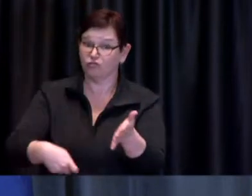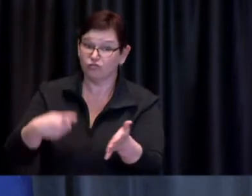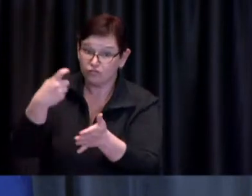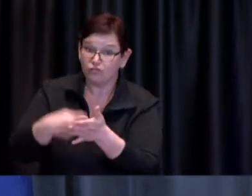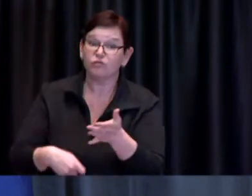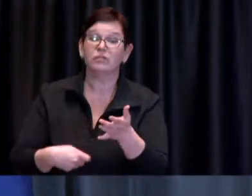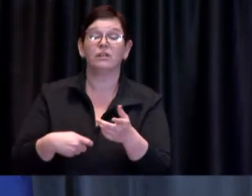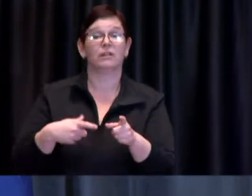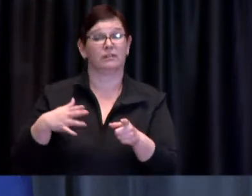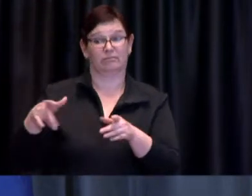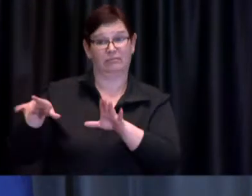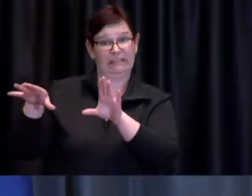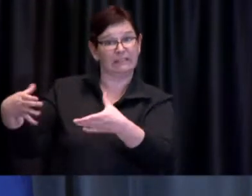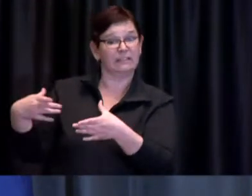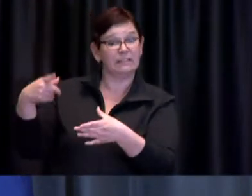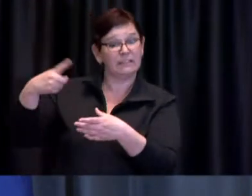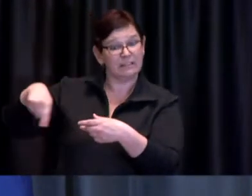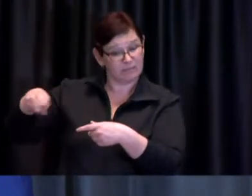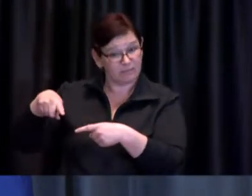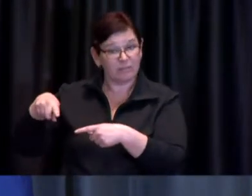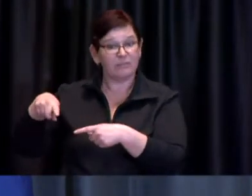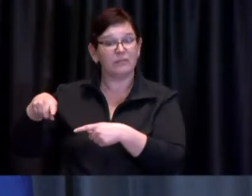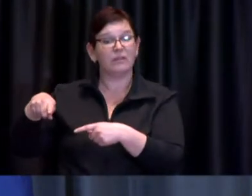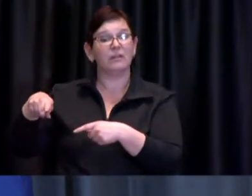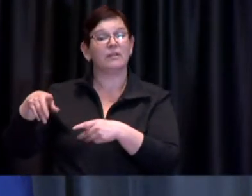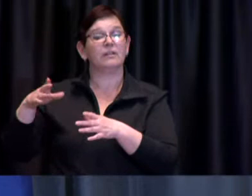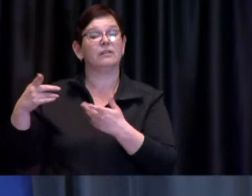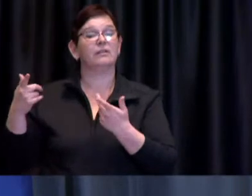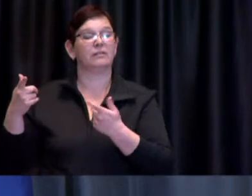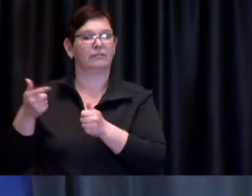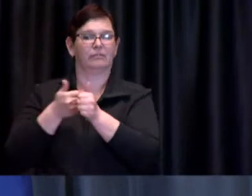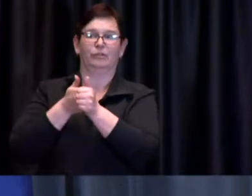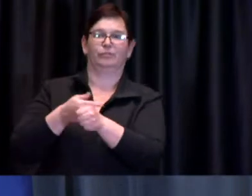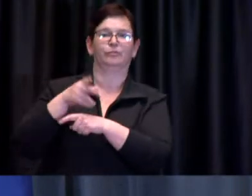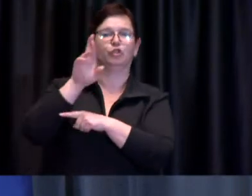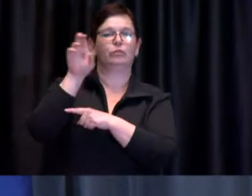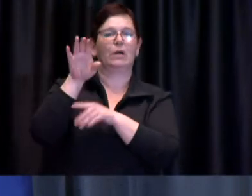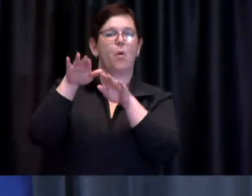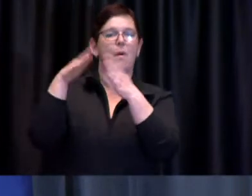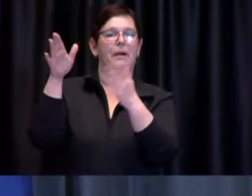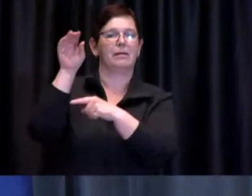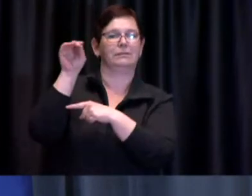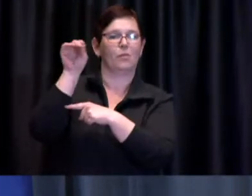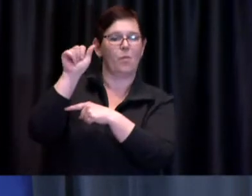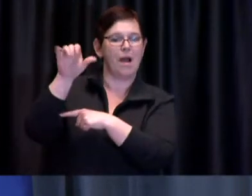Reopening Ontario Act and a further six notices were issued and that includes that's a net sum of